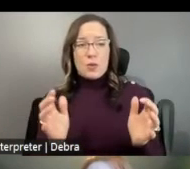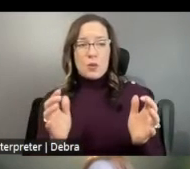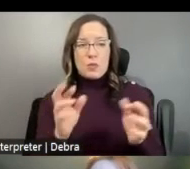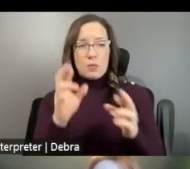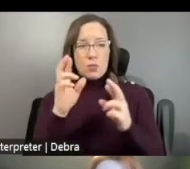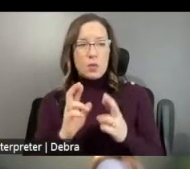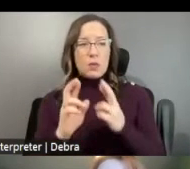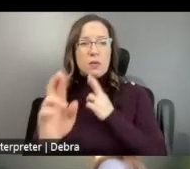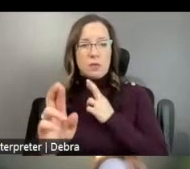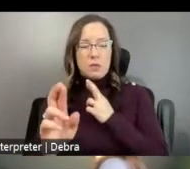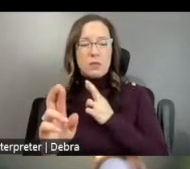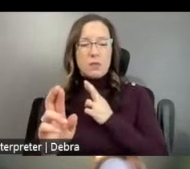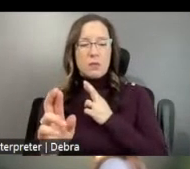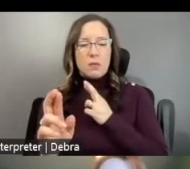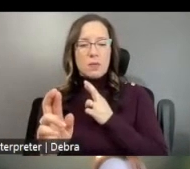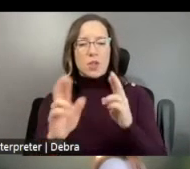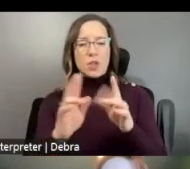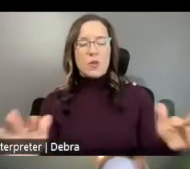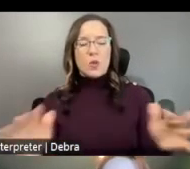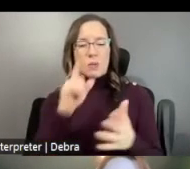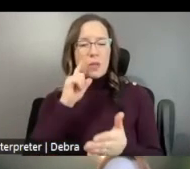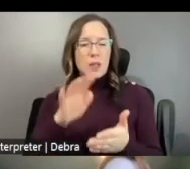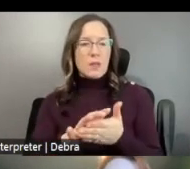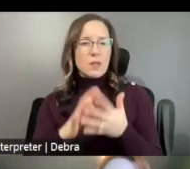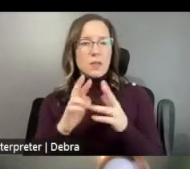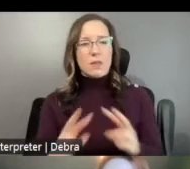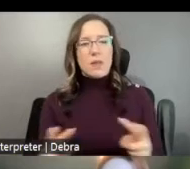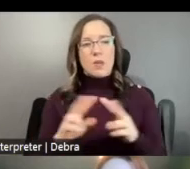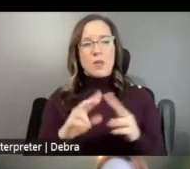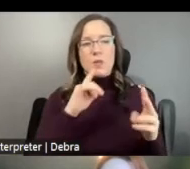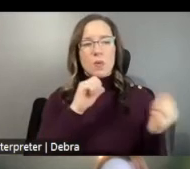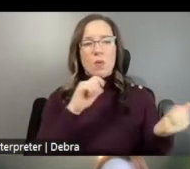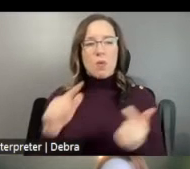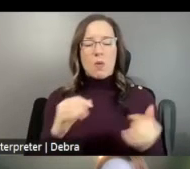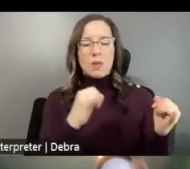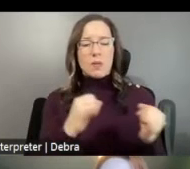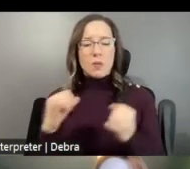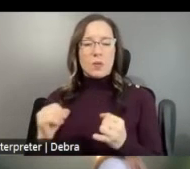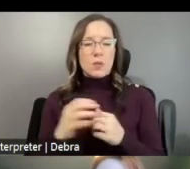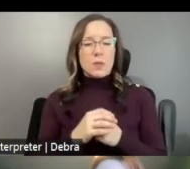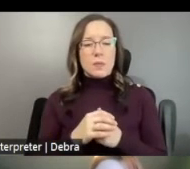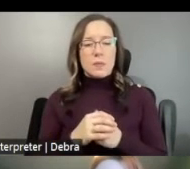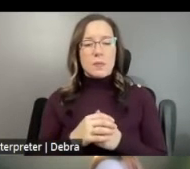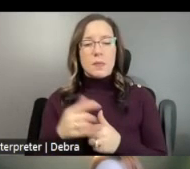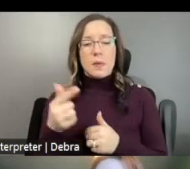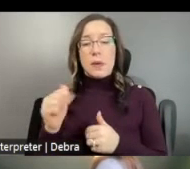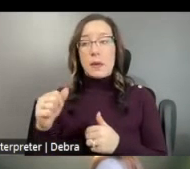FOR THE DIVERSE BELIEFS AND VALUES OF ALL INDIVIDUALS AND GROUPS. GAP GRANTEES INCLUDE